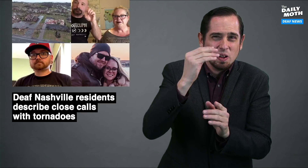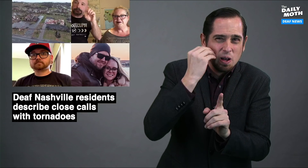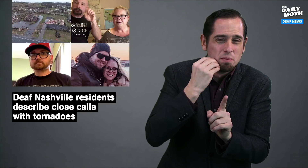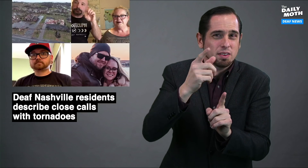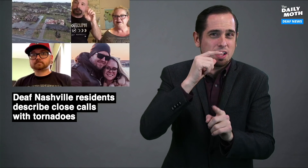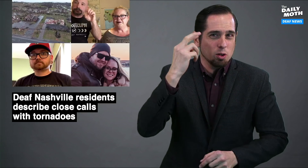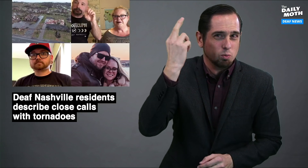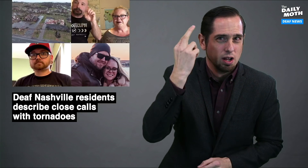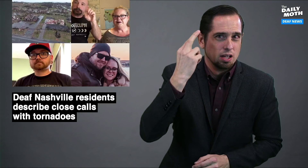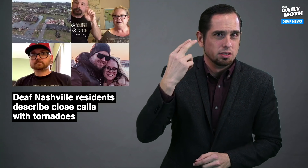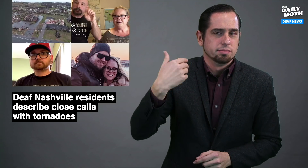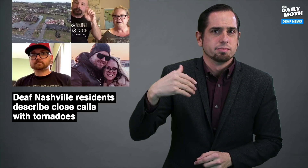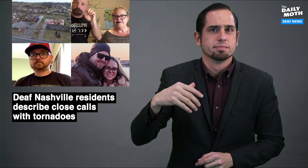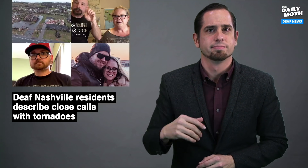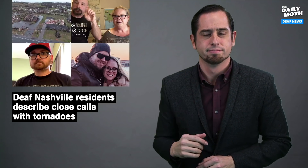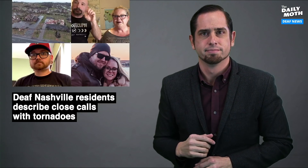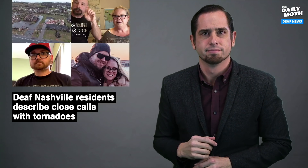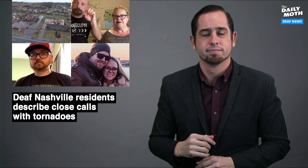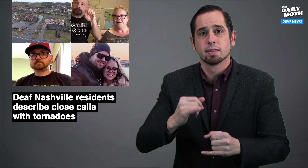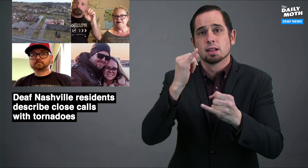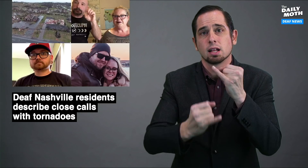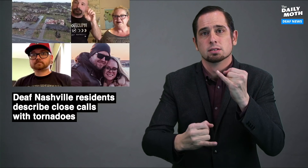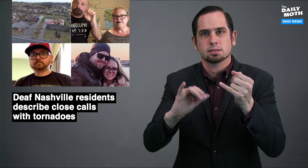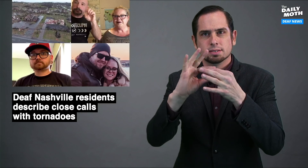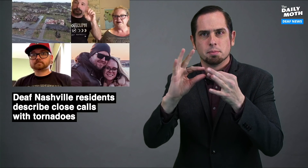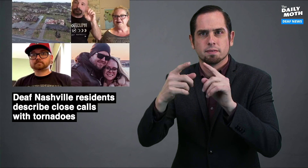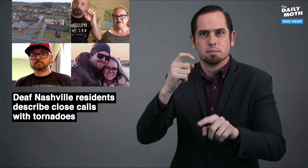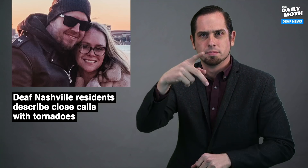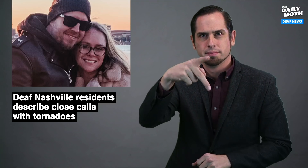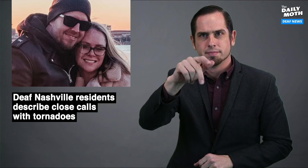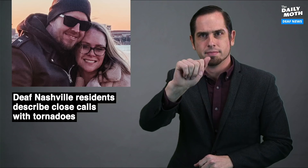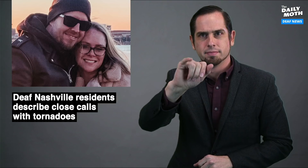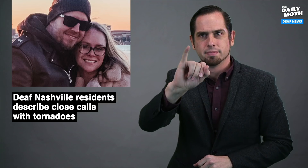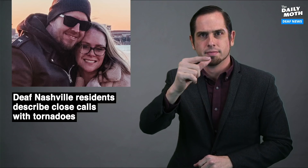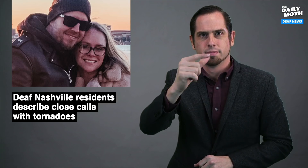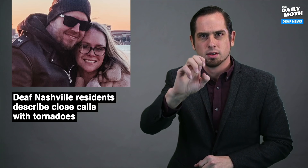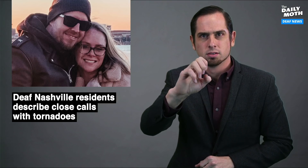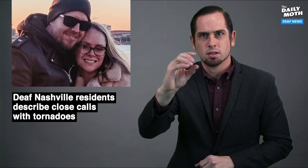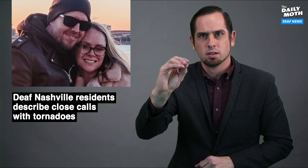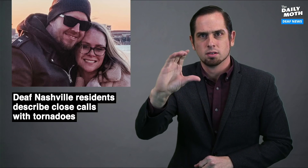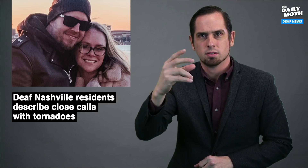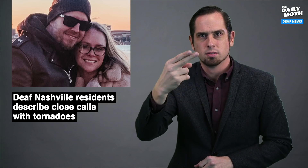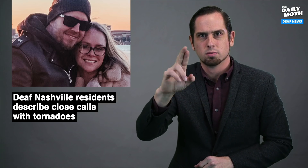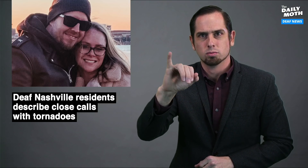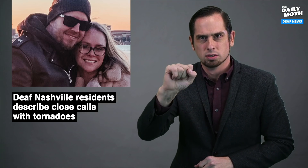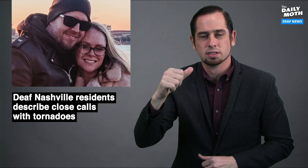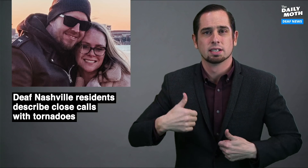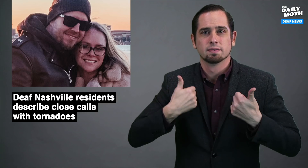by so close by your home without you realizing it. The last is a statement from Paige and Chris,